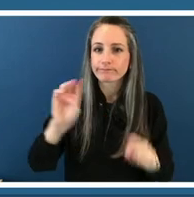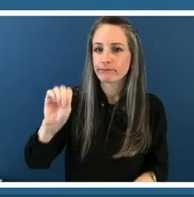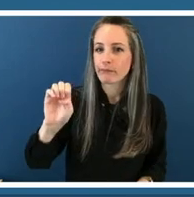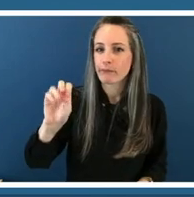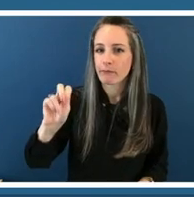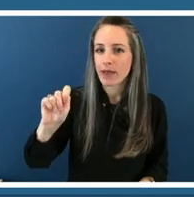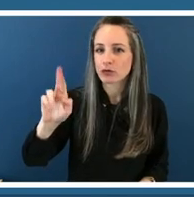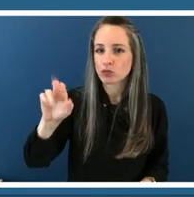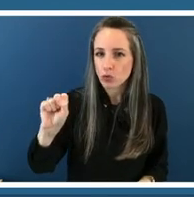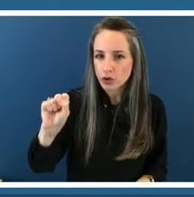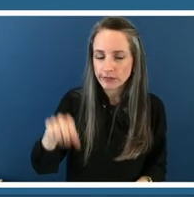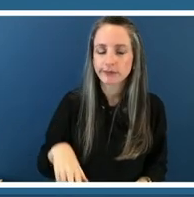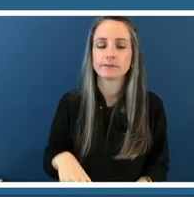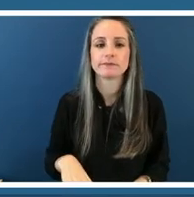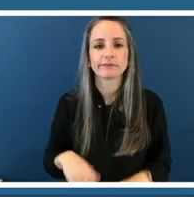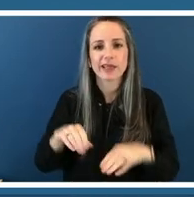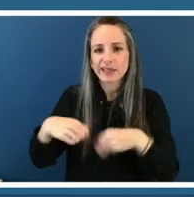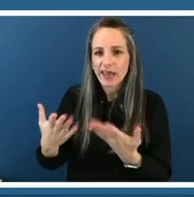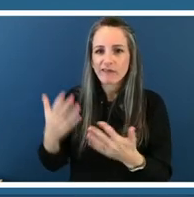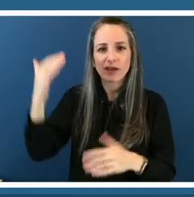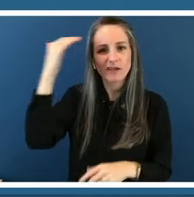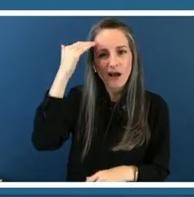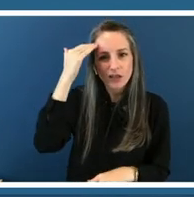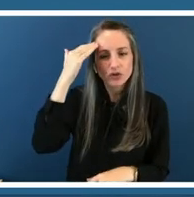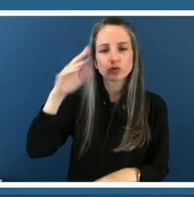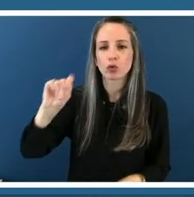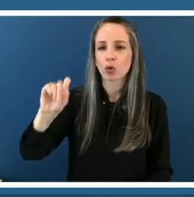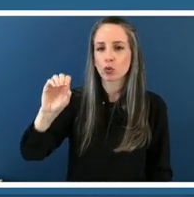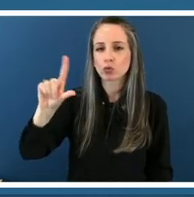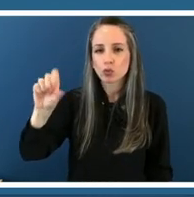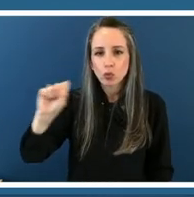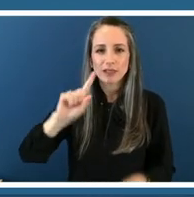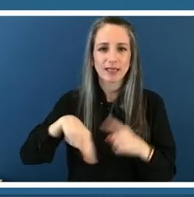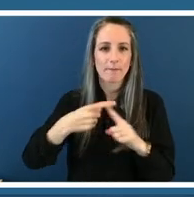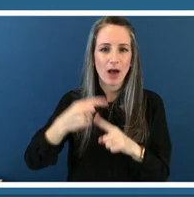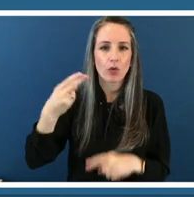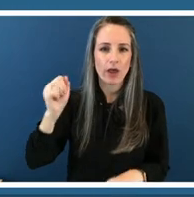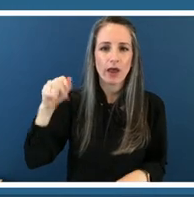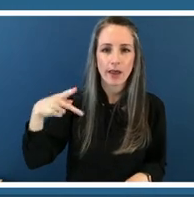set of knowledge and tools about the